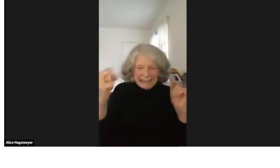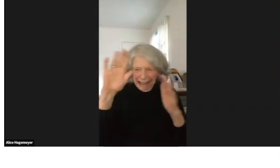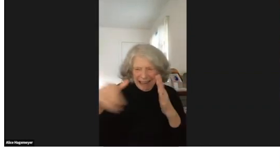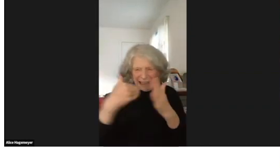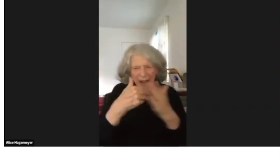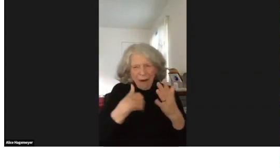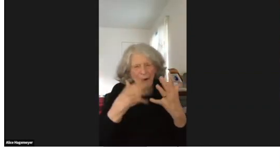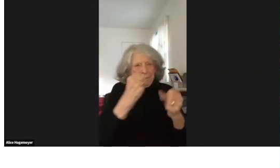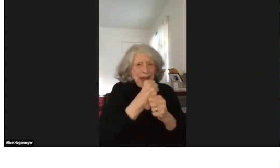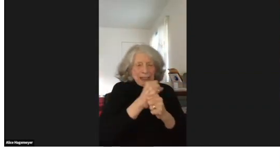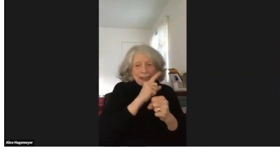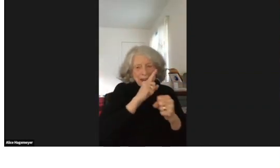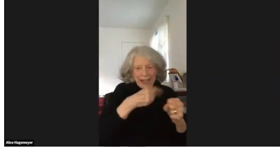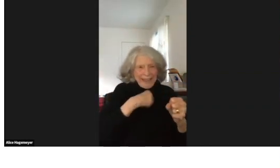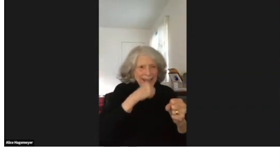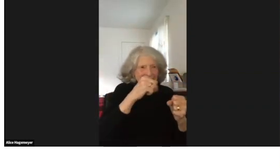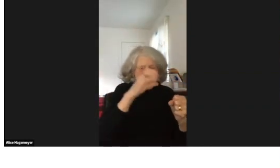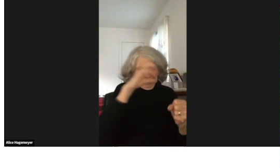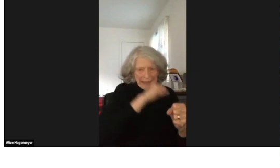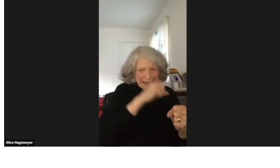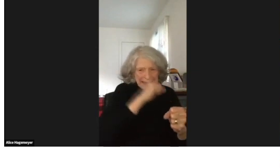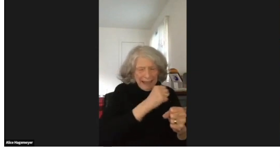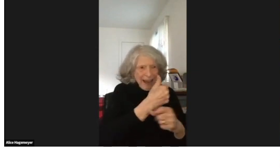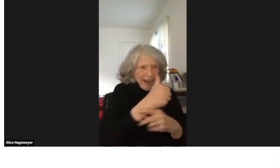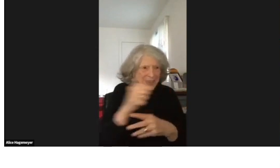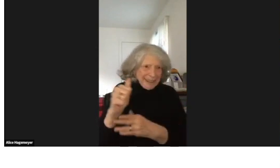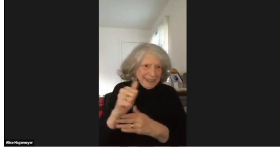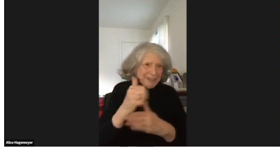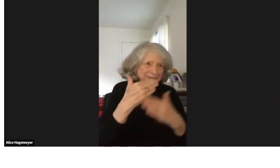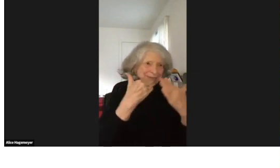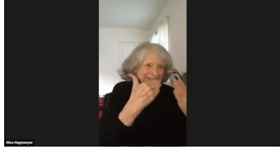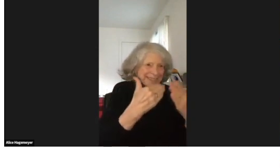So, I don't have everything memorized. Please bear with me. I need to check my paper.